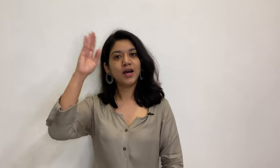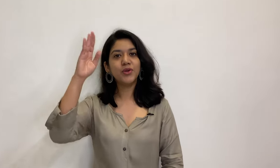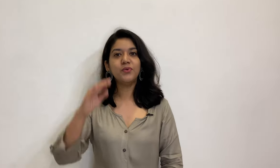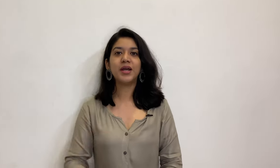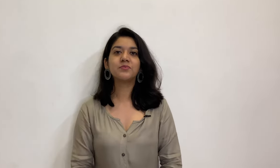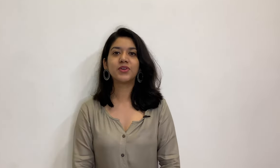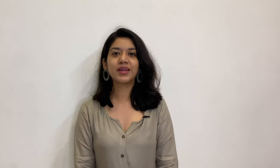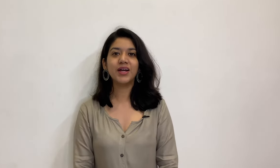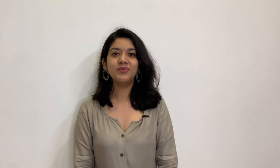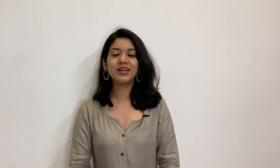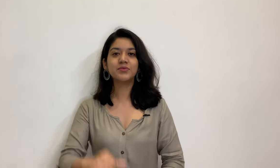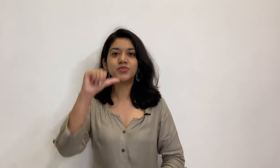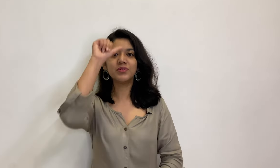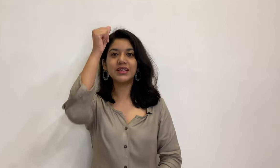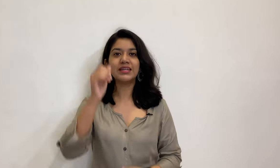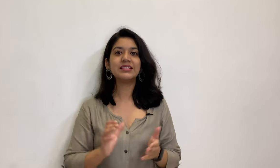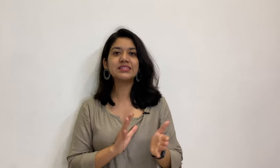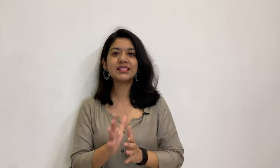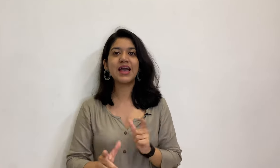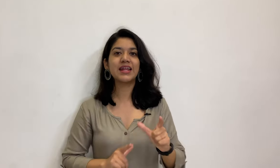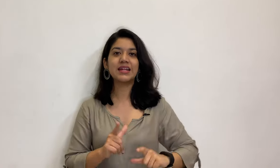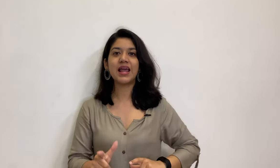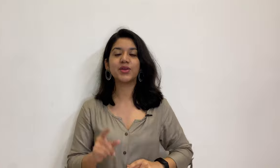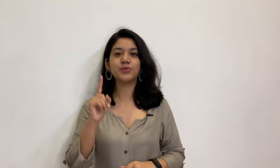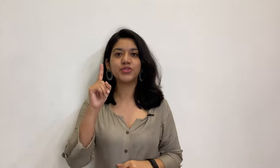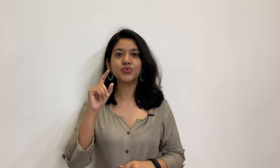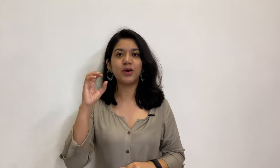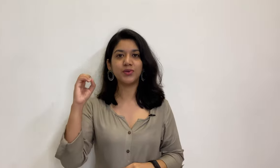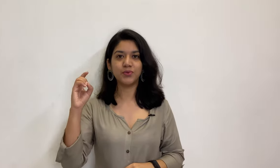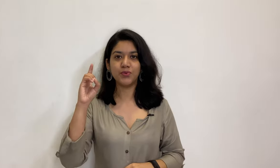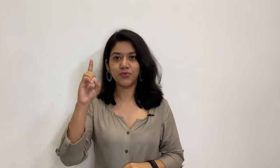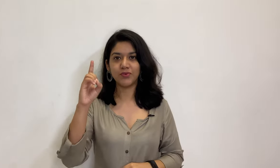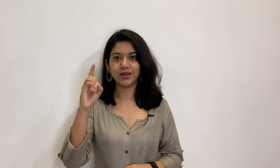Hello, I'm Pragya. Welcome to Indian Sign language 101.